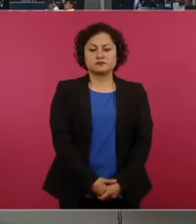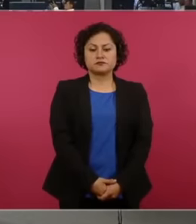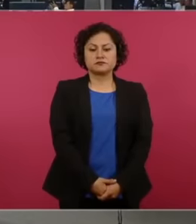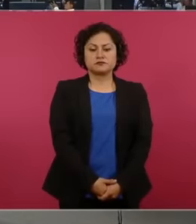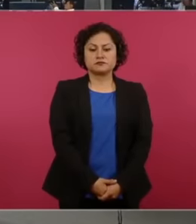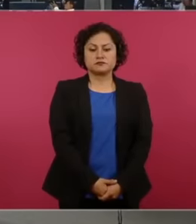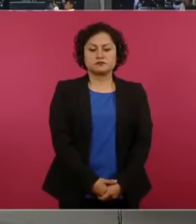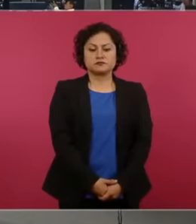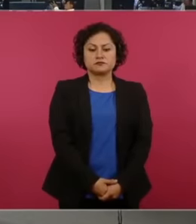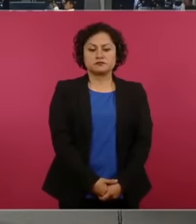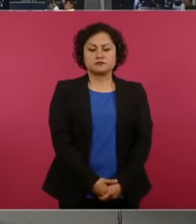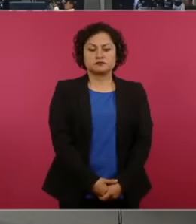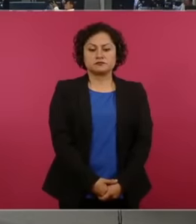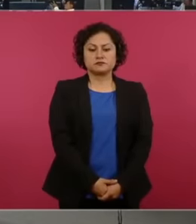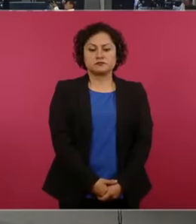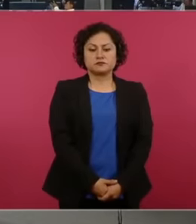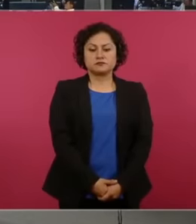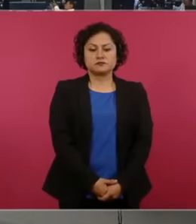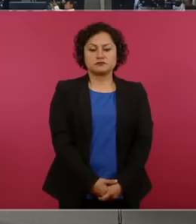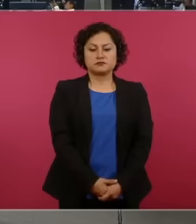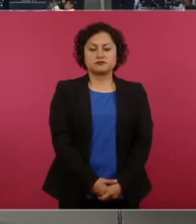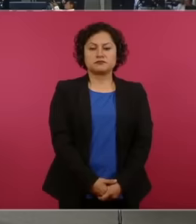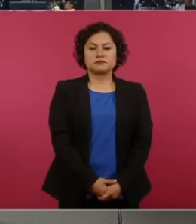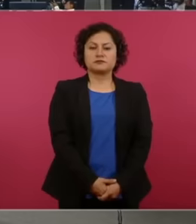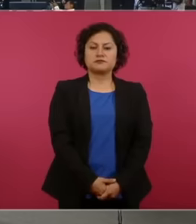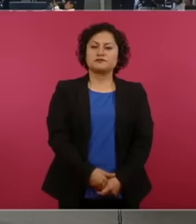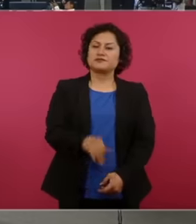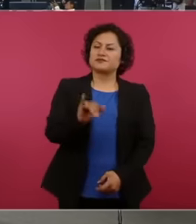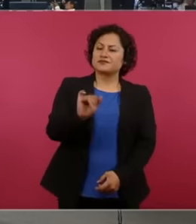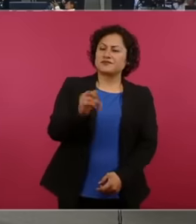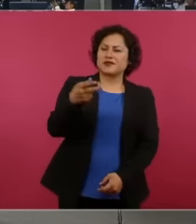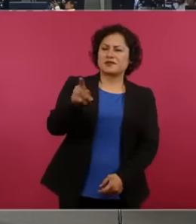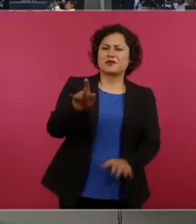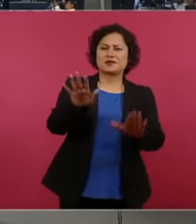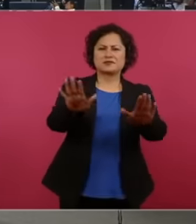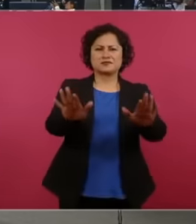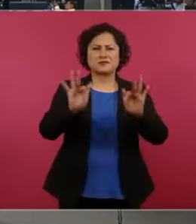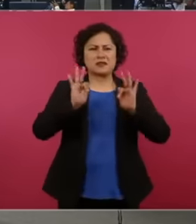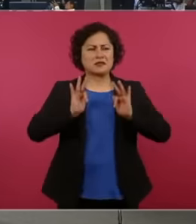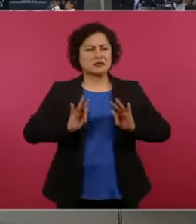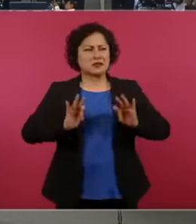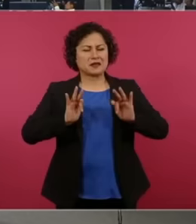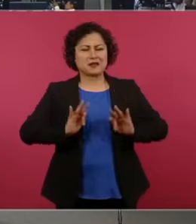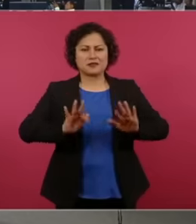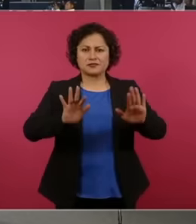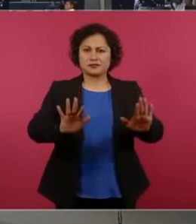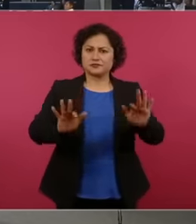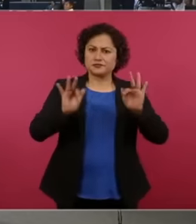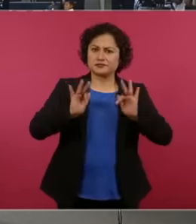violence here and no one tells you anything. Yes, but calm down, calm down, there is no problem. There is no problem.